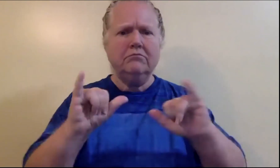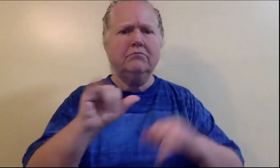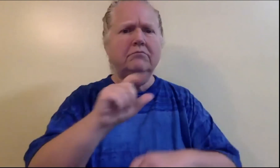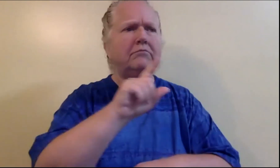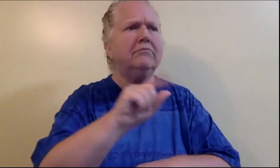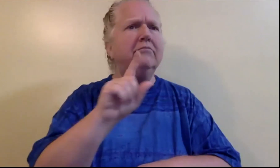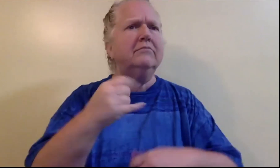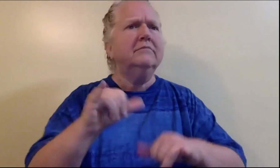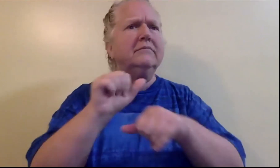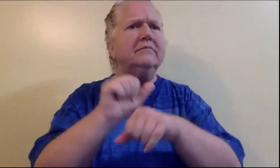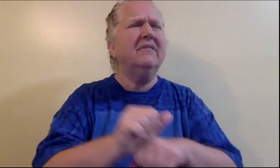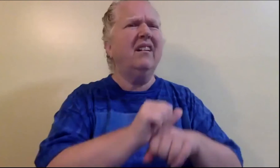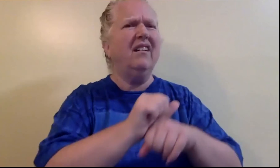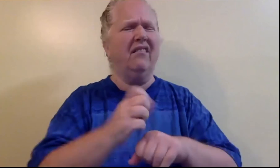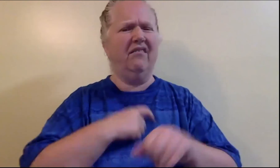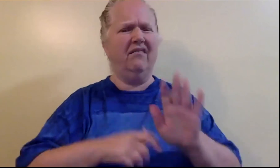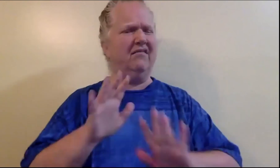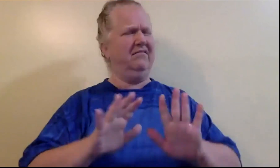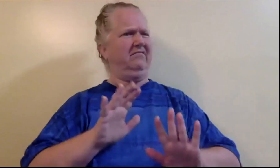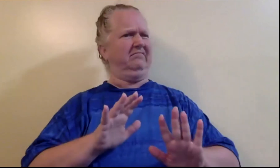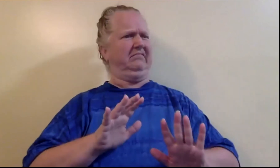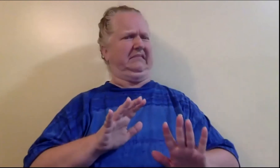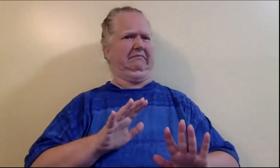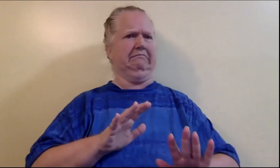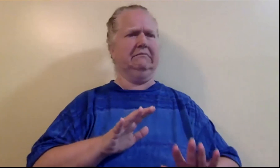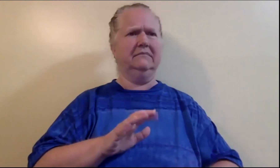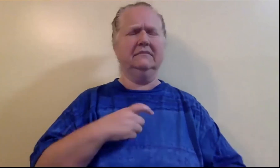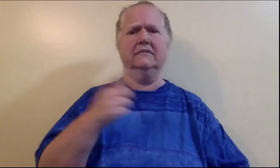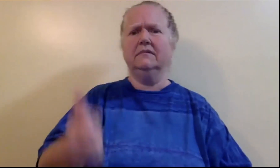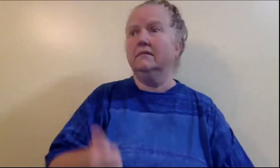But at the same time, there were still people who were slaves. Something was not right.